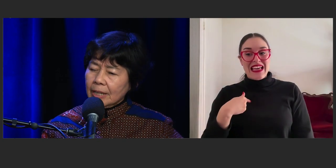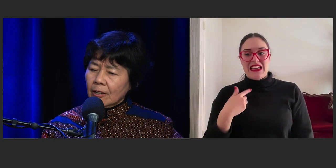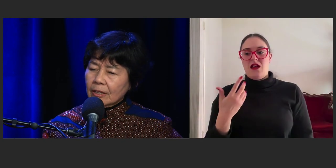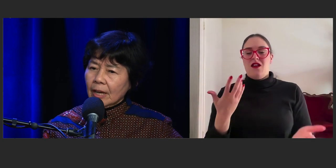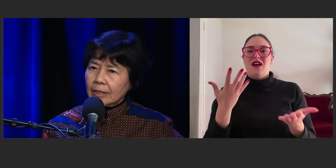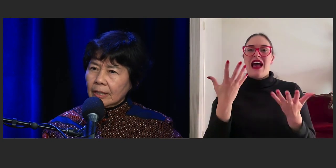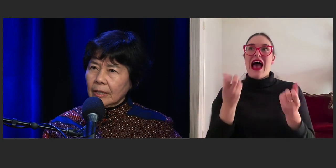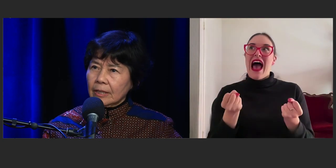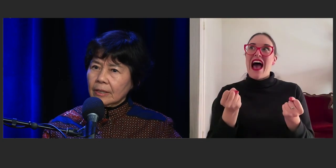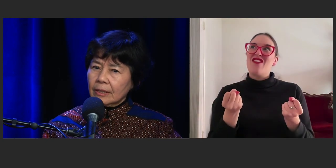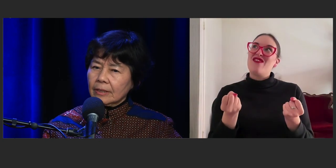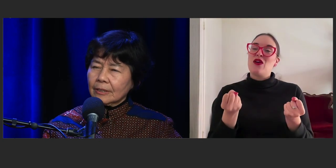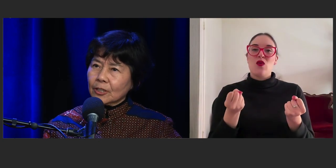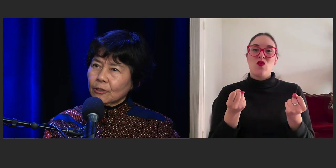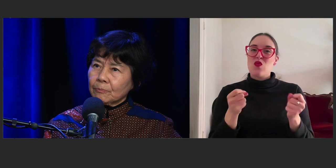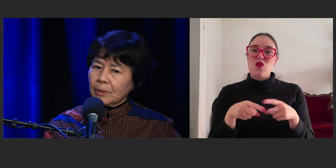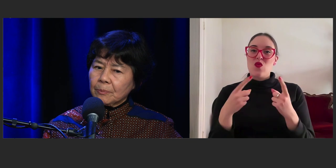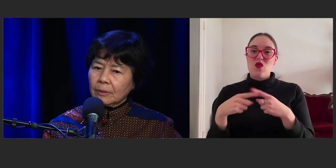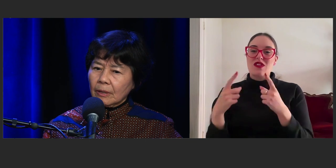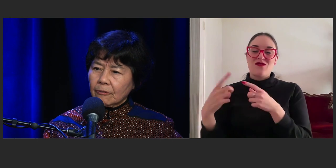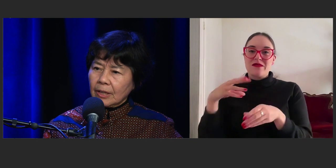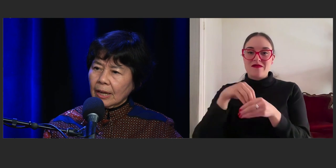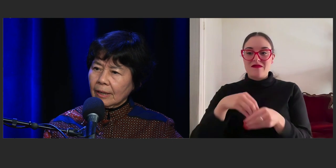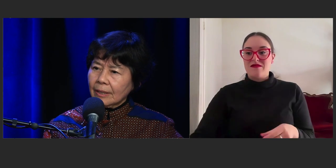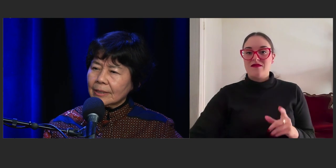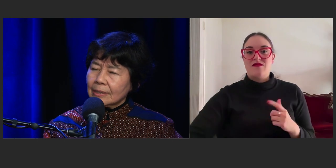I don't like the term people of color,